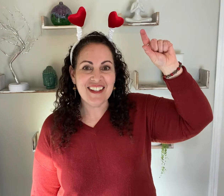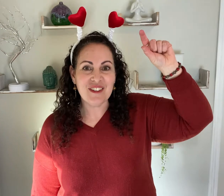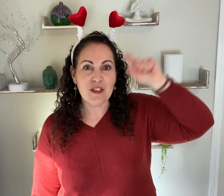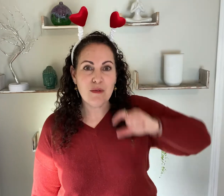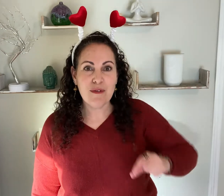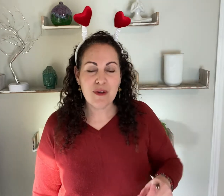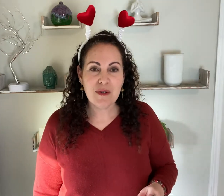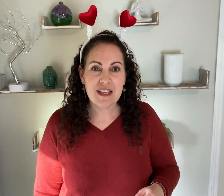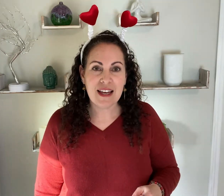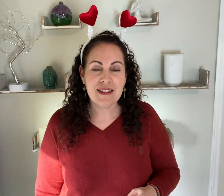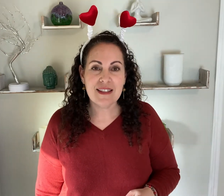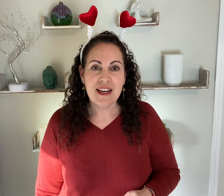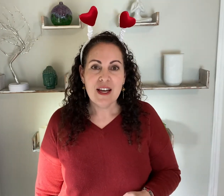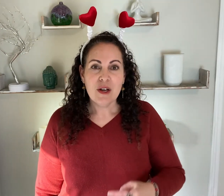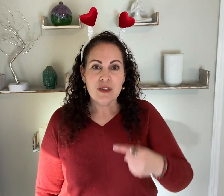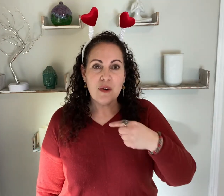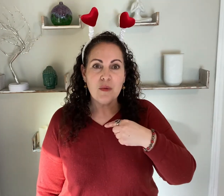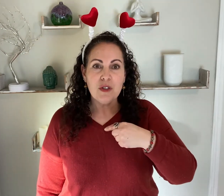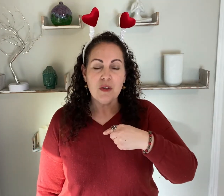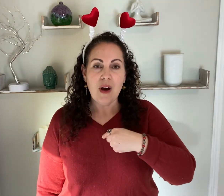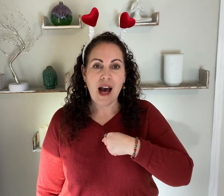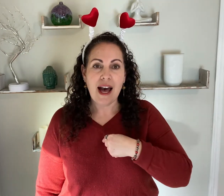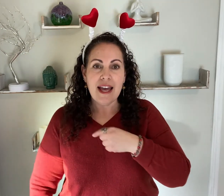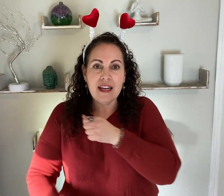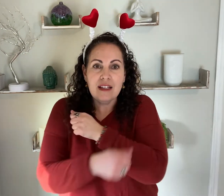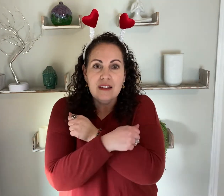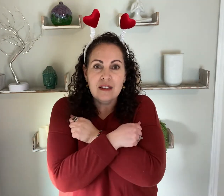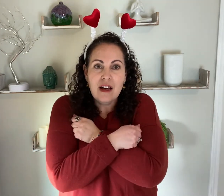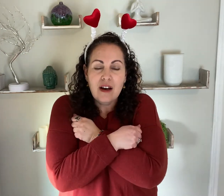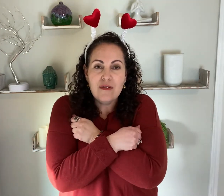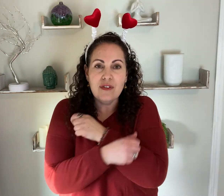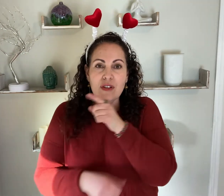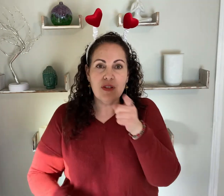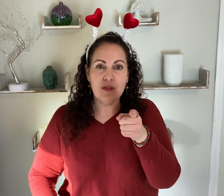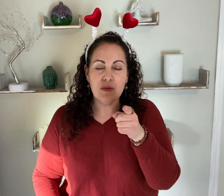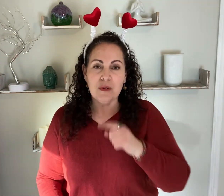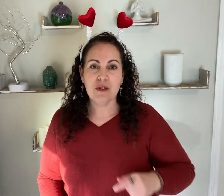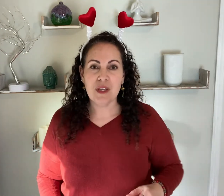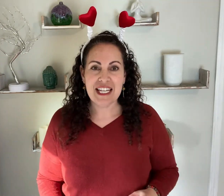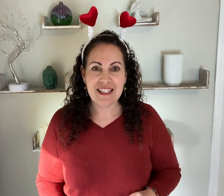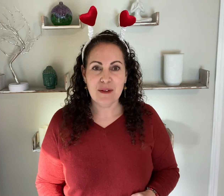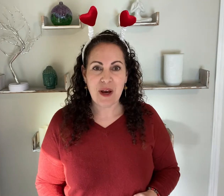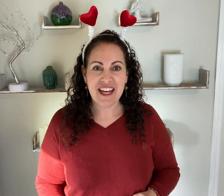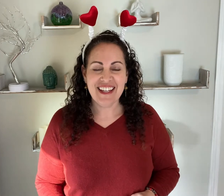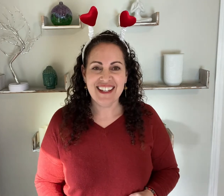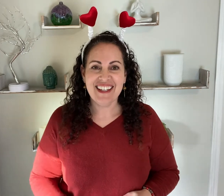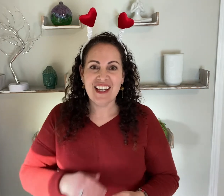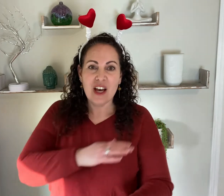Ok so lets review those signs.